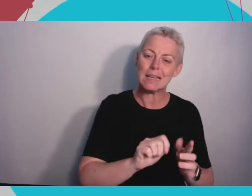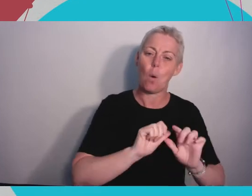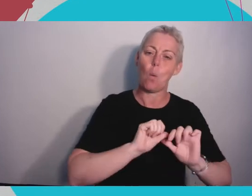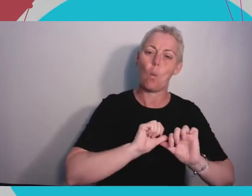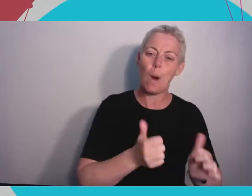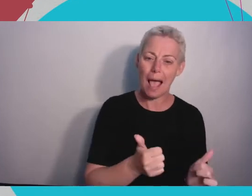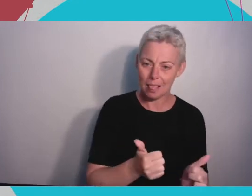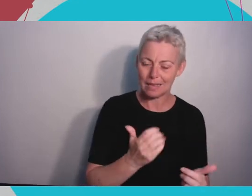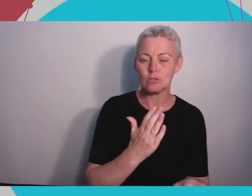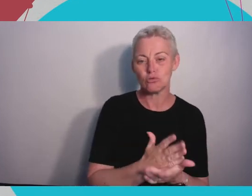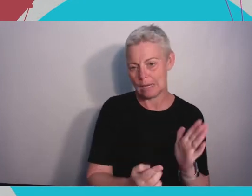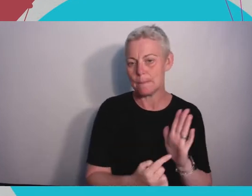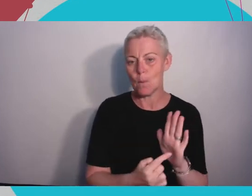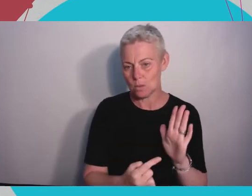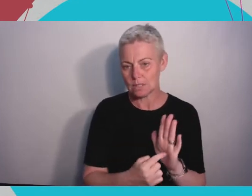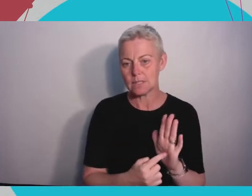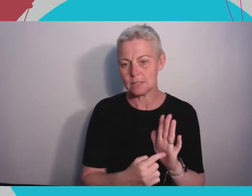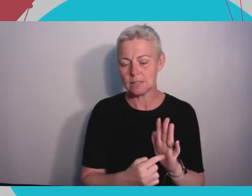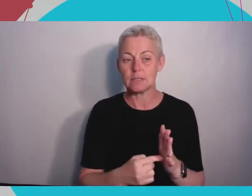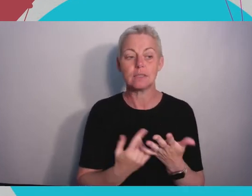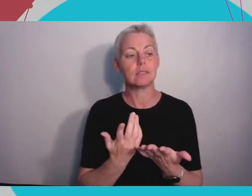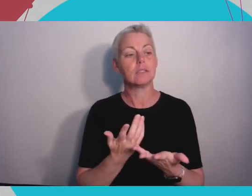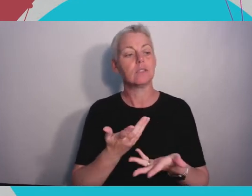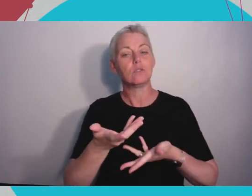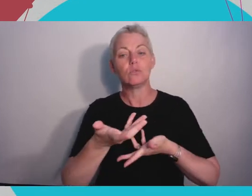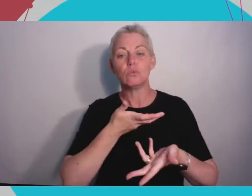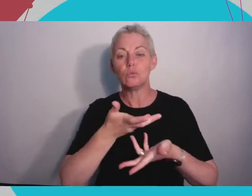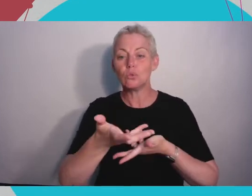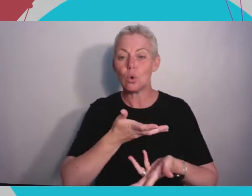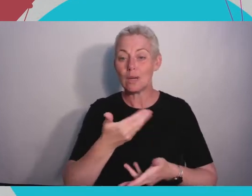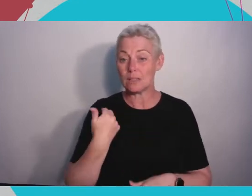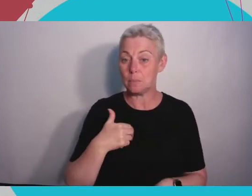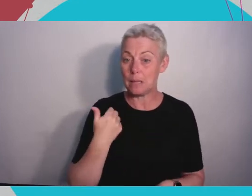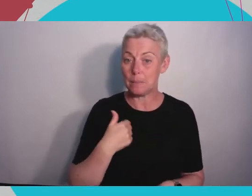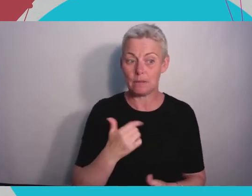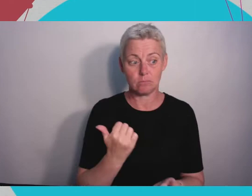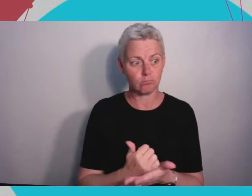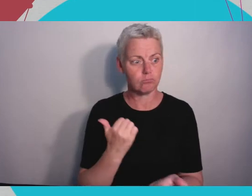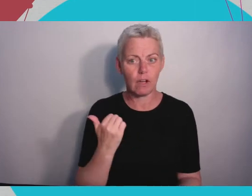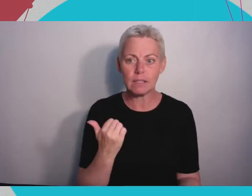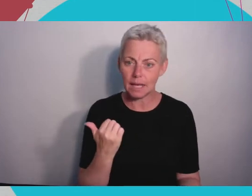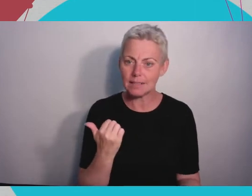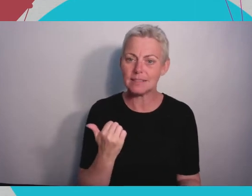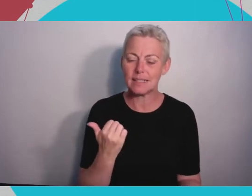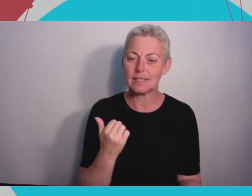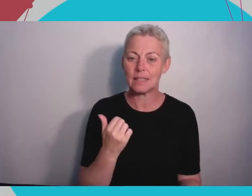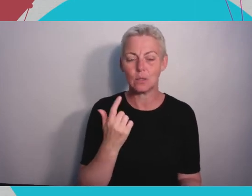like this talking to people is great and you can spark some good ideas but you're limited